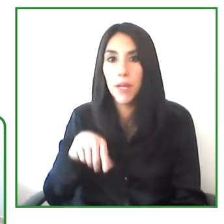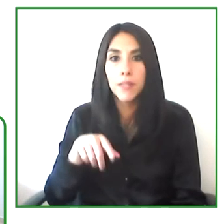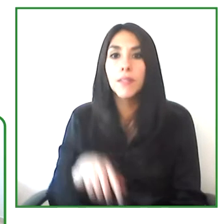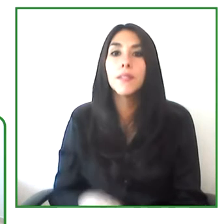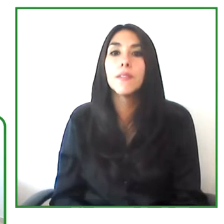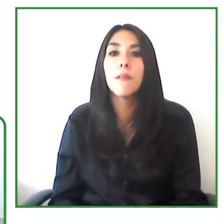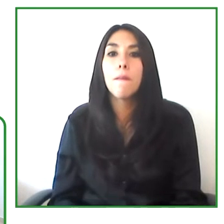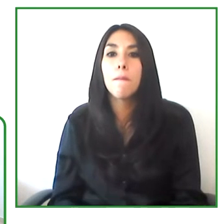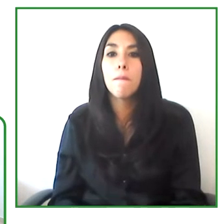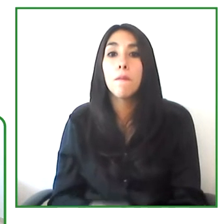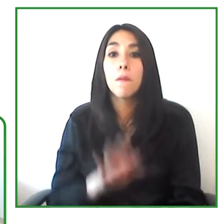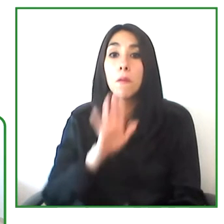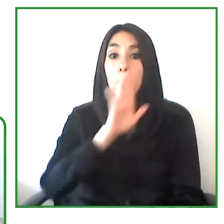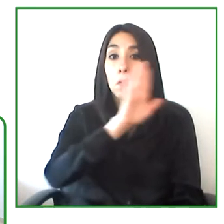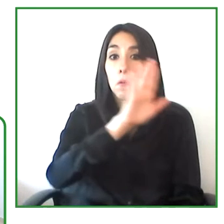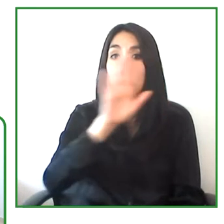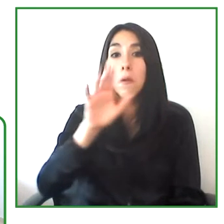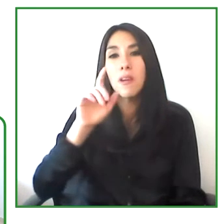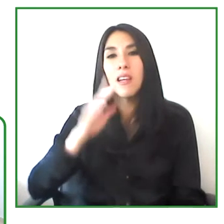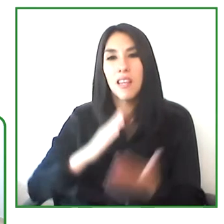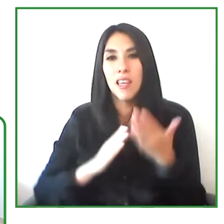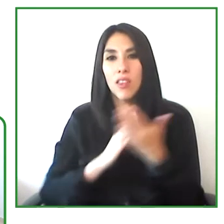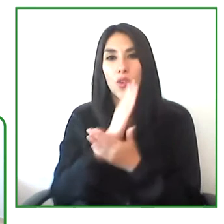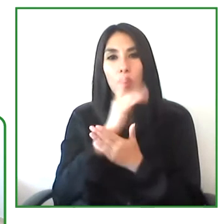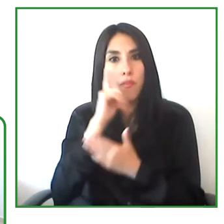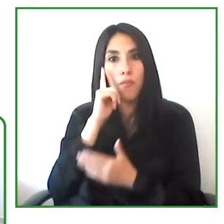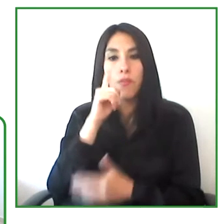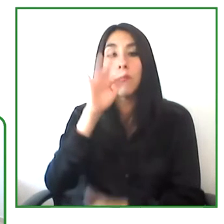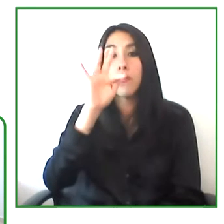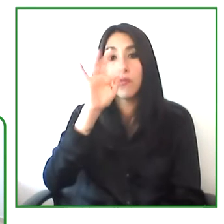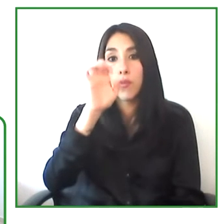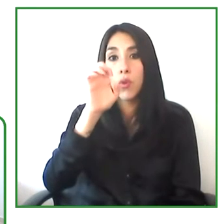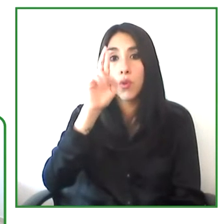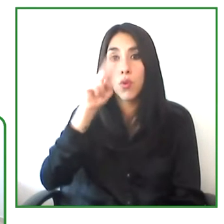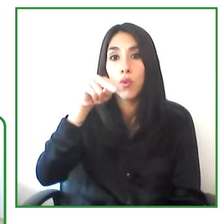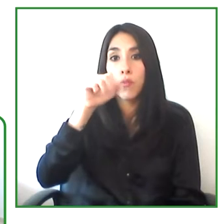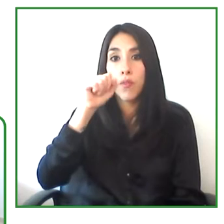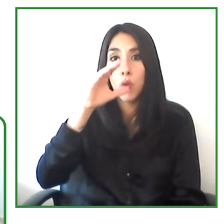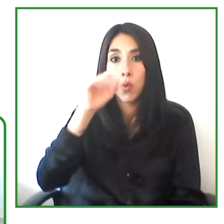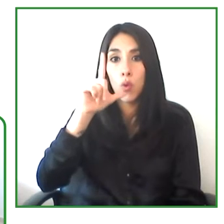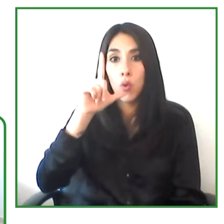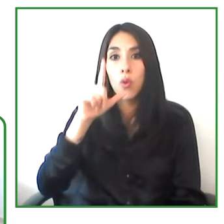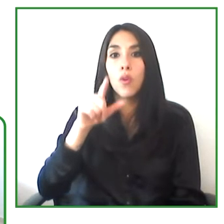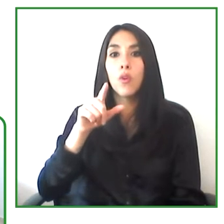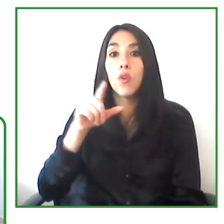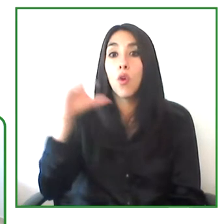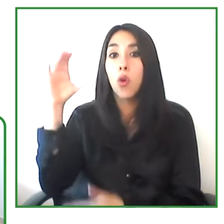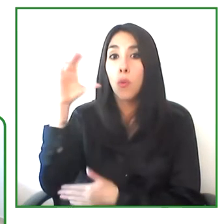FENASCOL in this moment has a campaign that is related to that convention